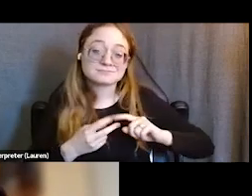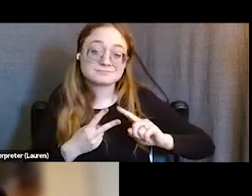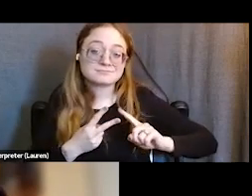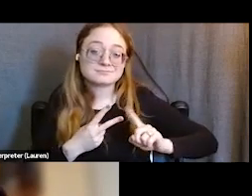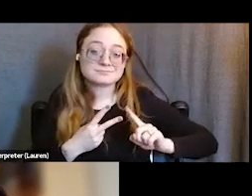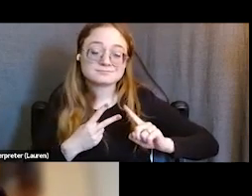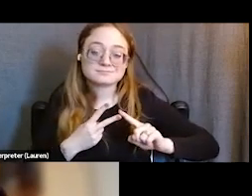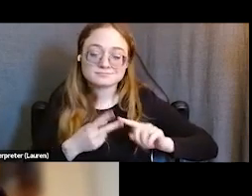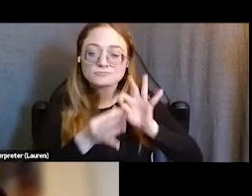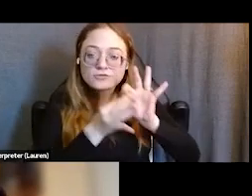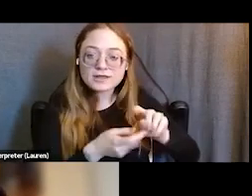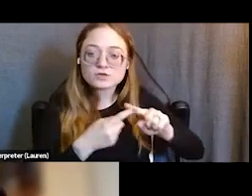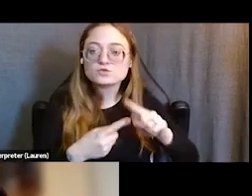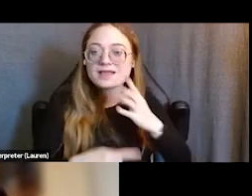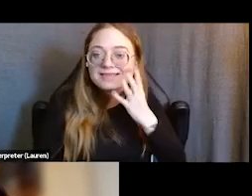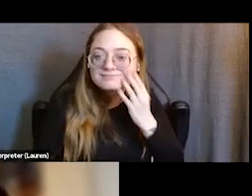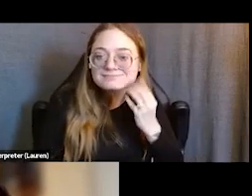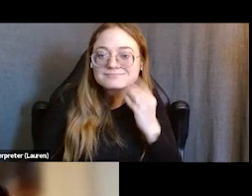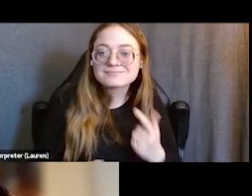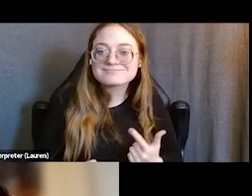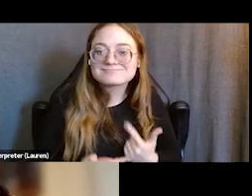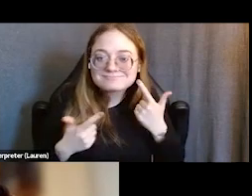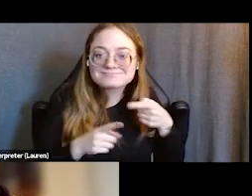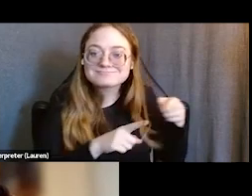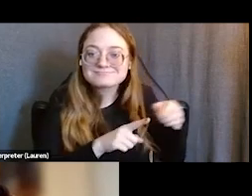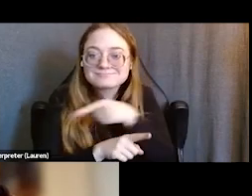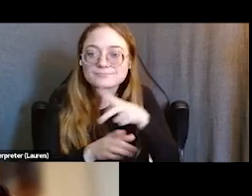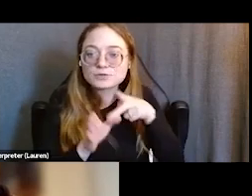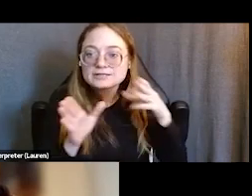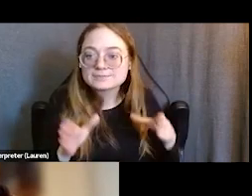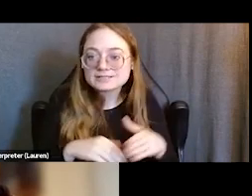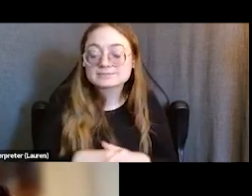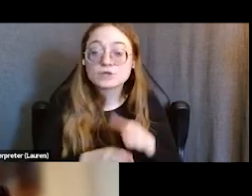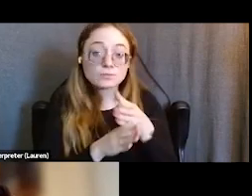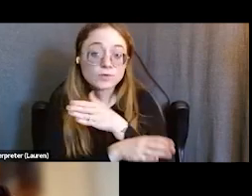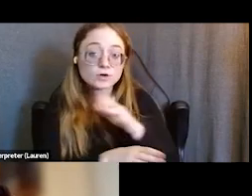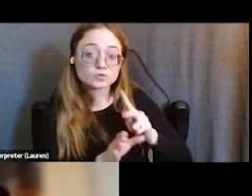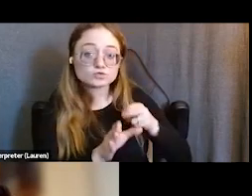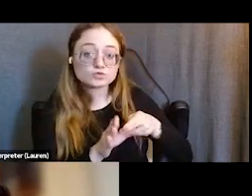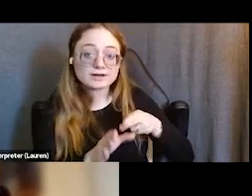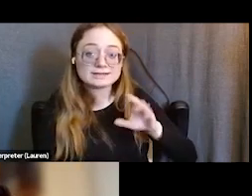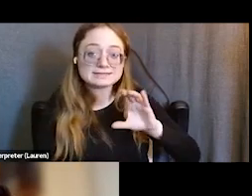and expertise of those participating. Prior to joining CW, Kyle worked as a legislative and regulatory advocate